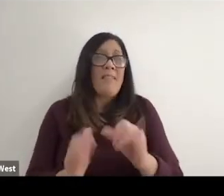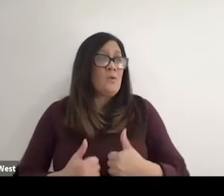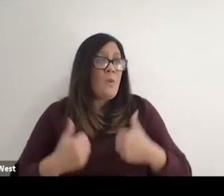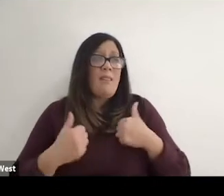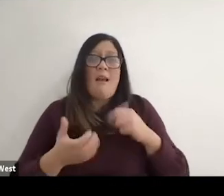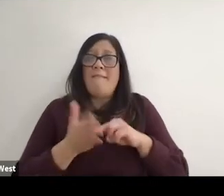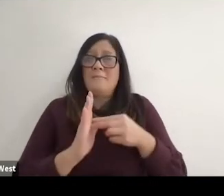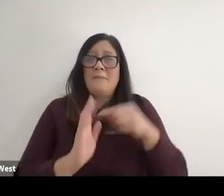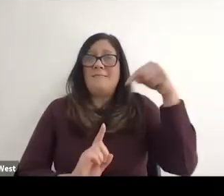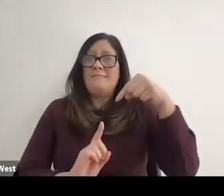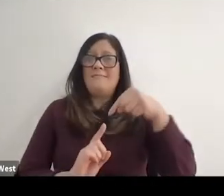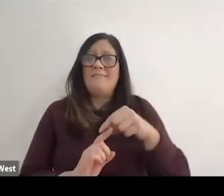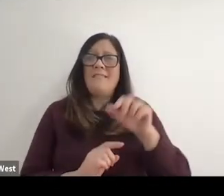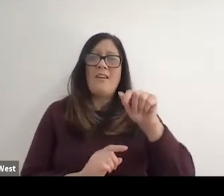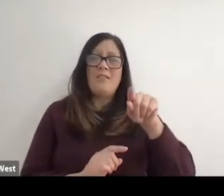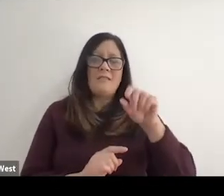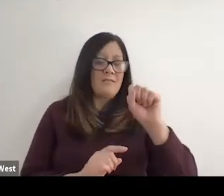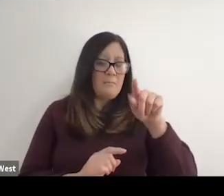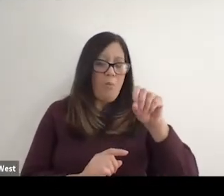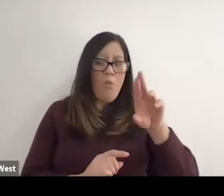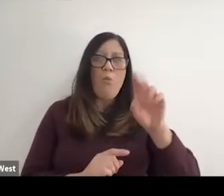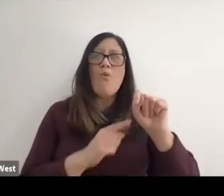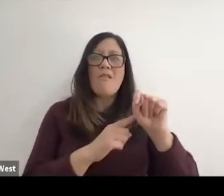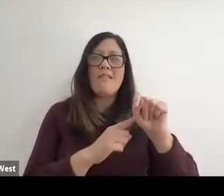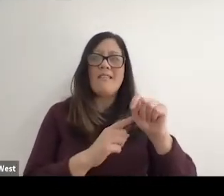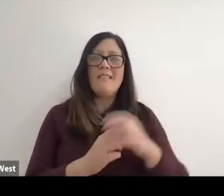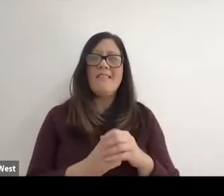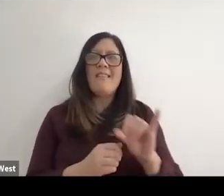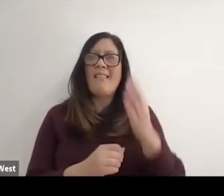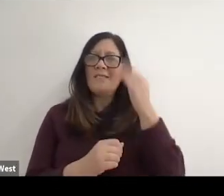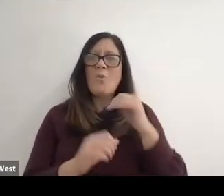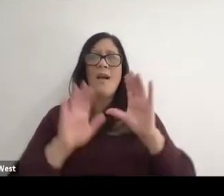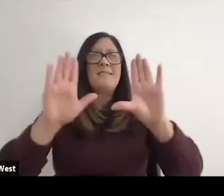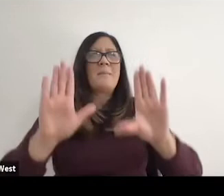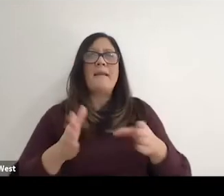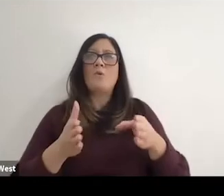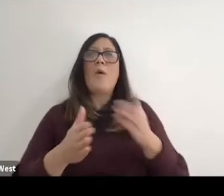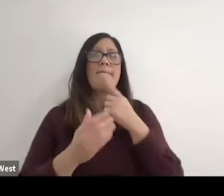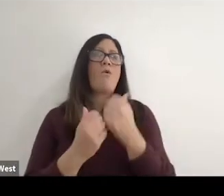That's what life's all about, and that's what sport, why sport is this amazing vehicle for?